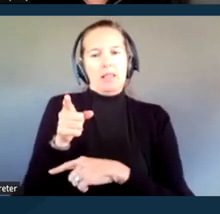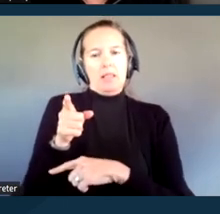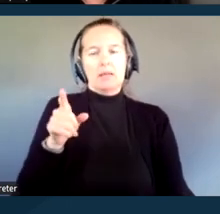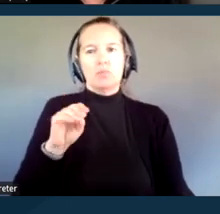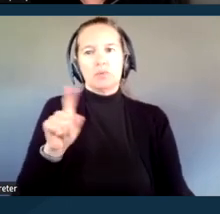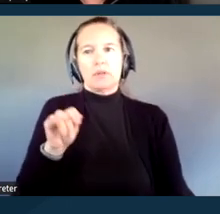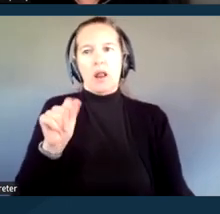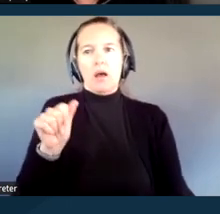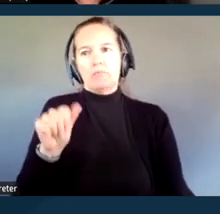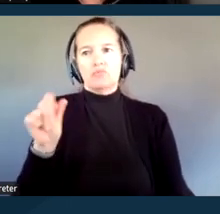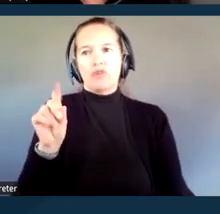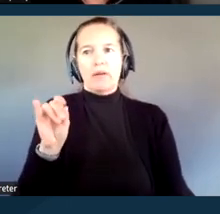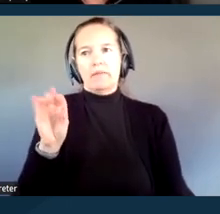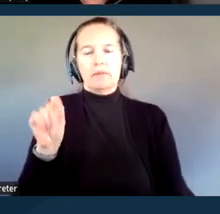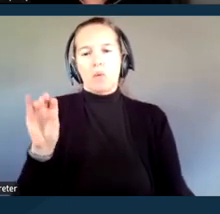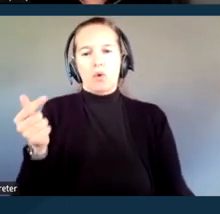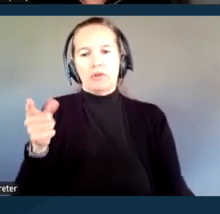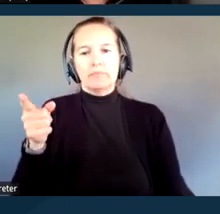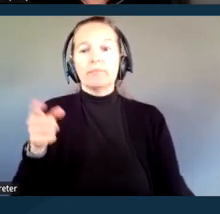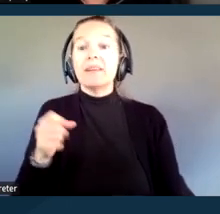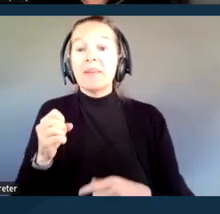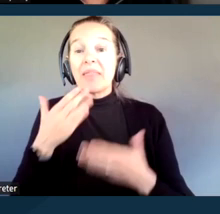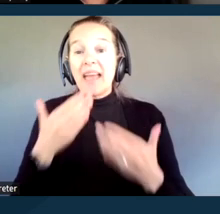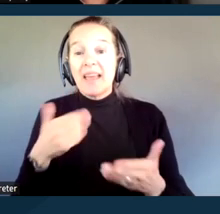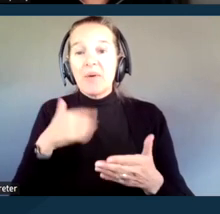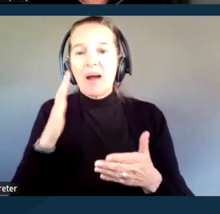if you want to engage on that. Thank you and I will pass it over to Karma.